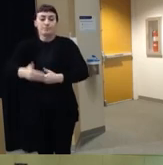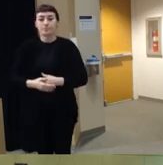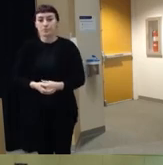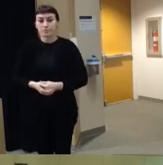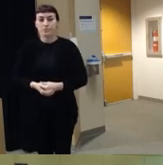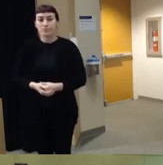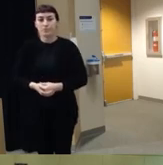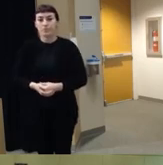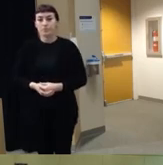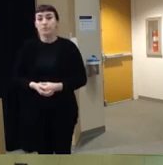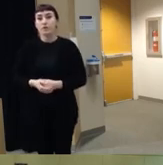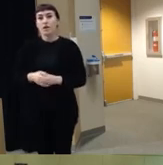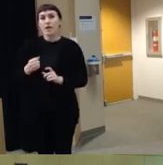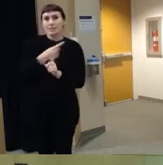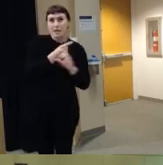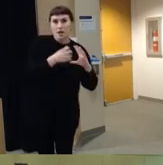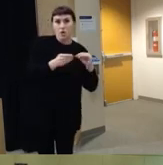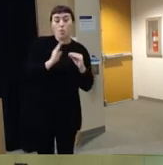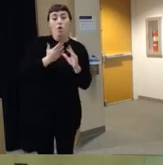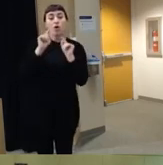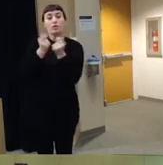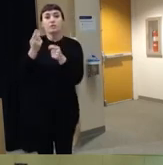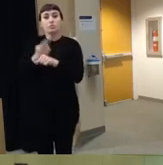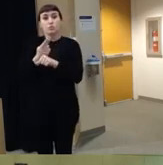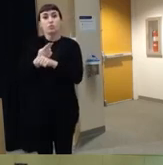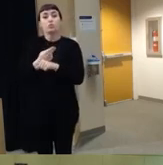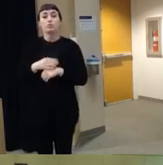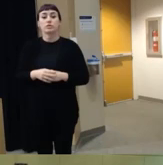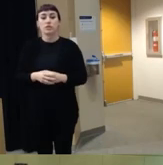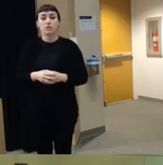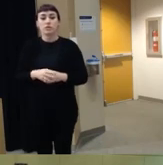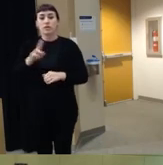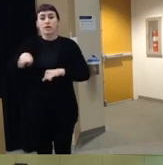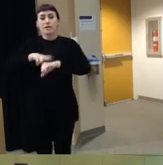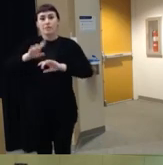of as a side note um our team has used the nvdrs the national violent death reporting system for a